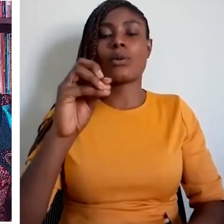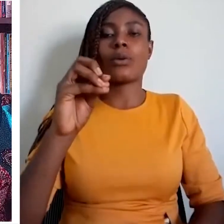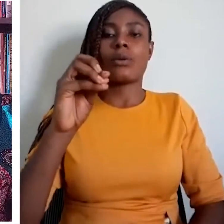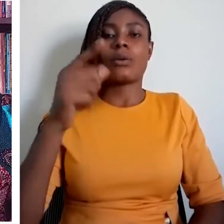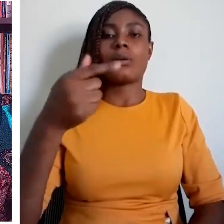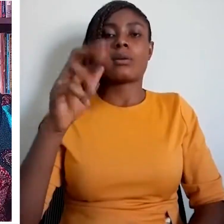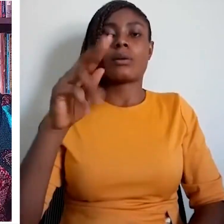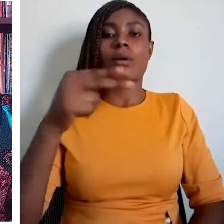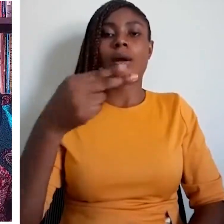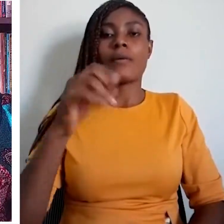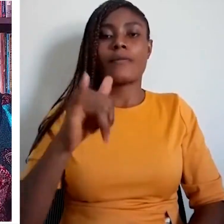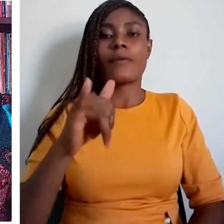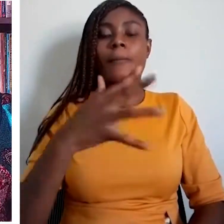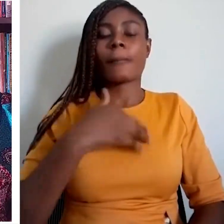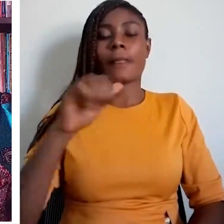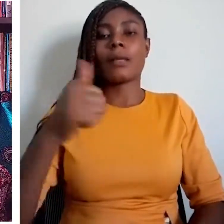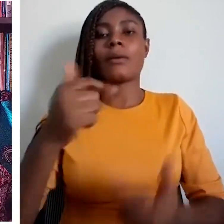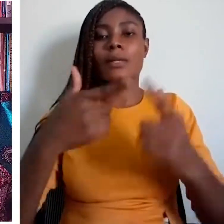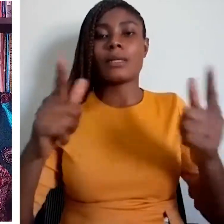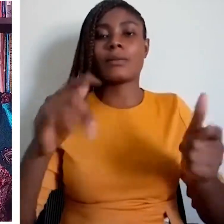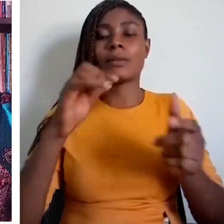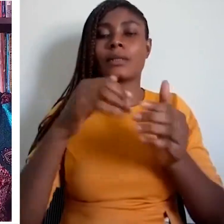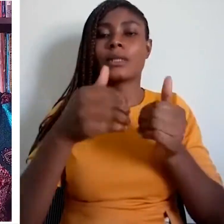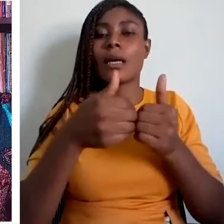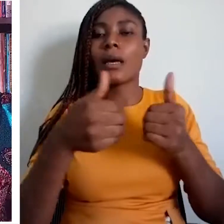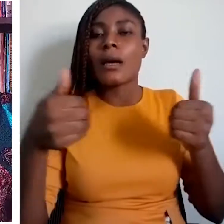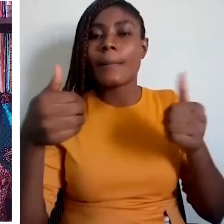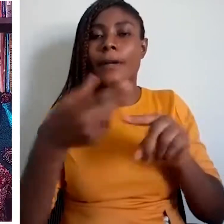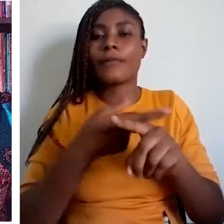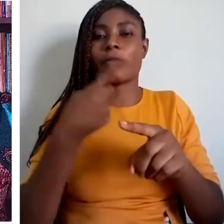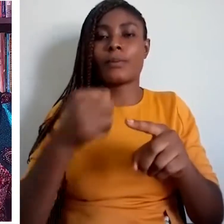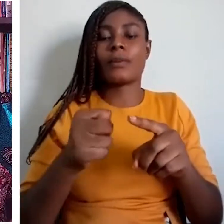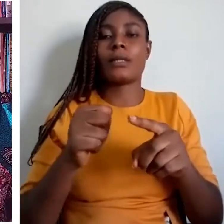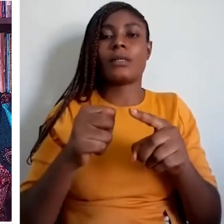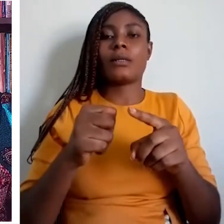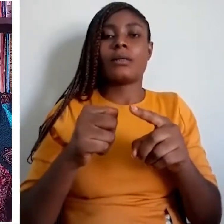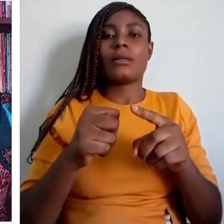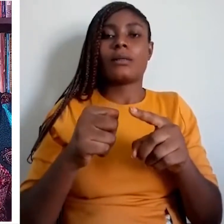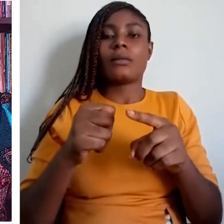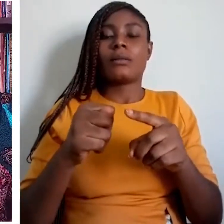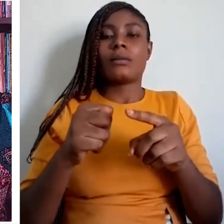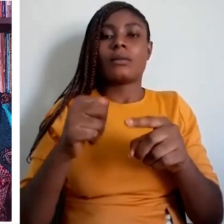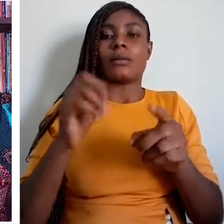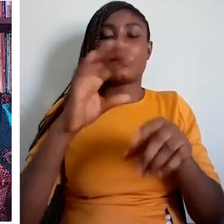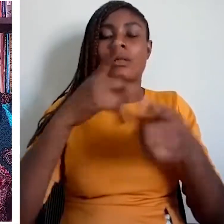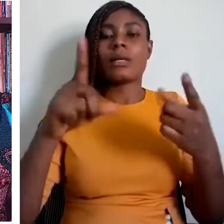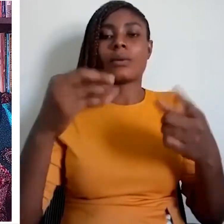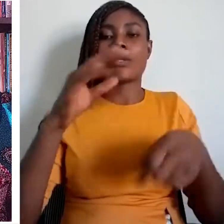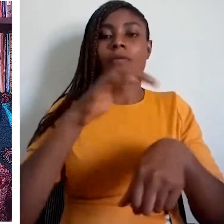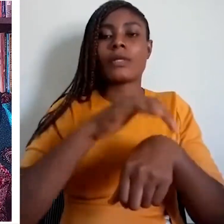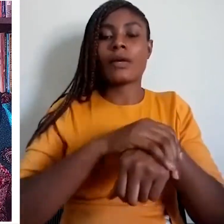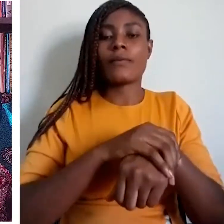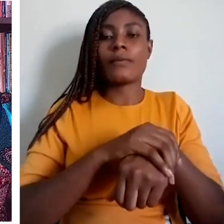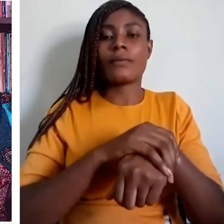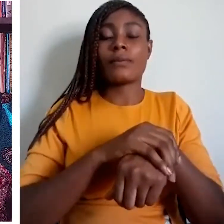environment this is not always the case at the schools at the level of are dominantly